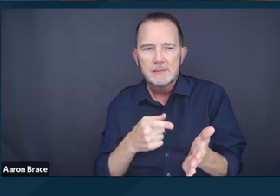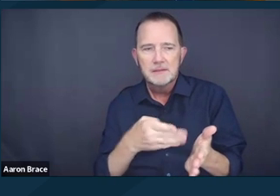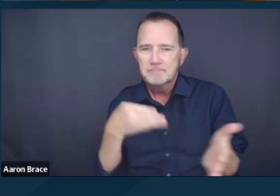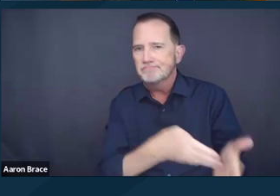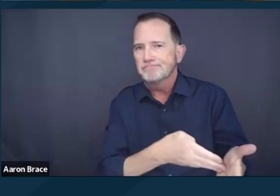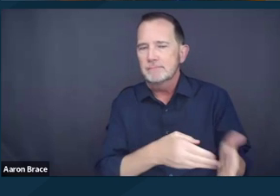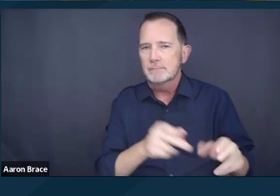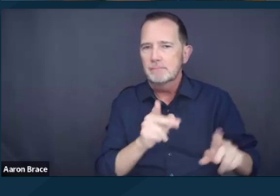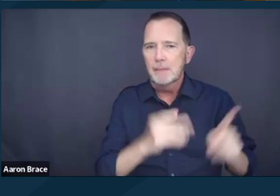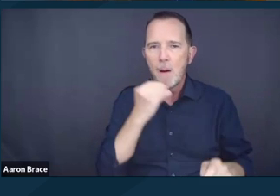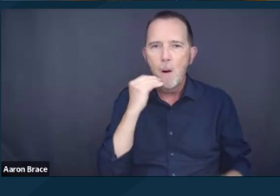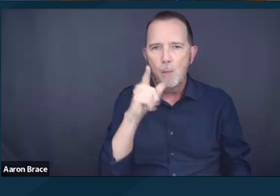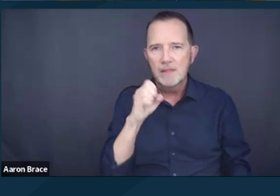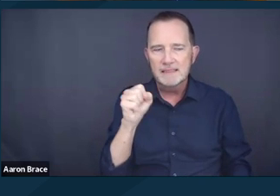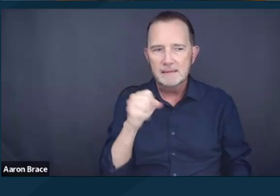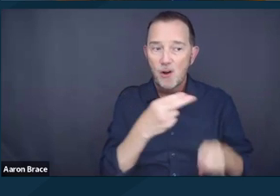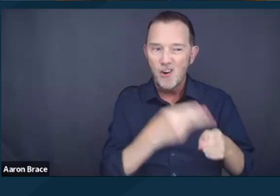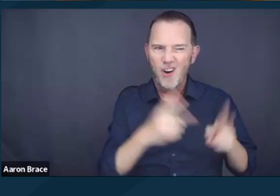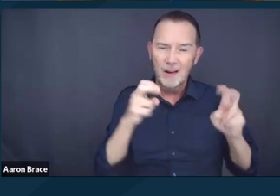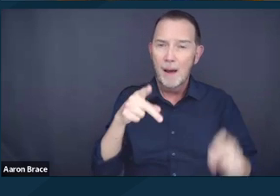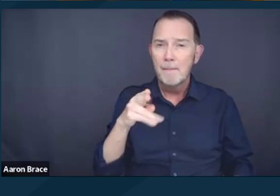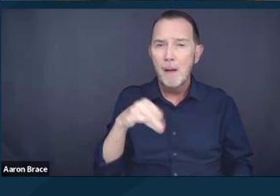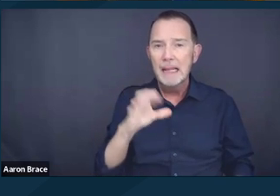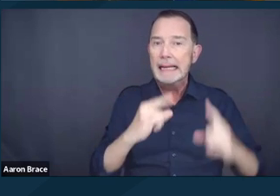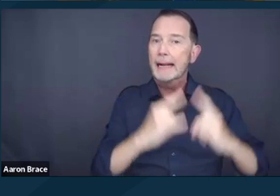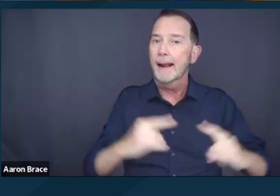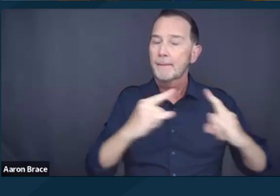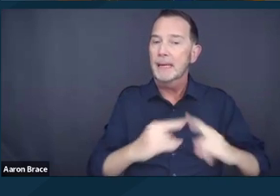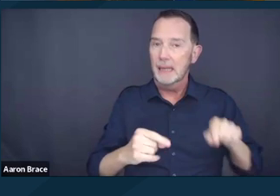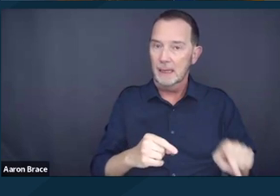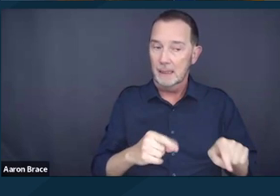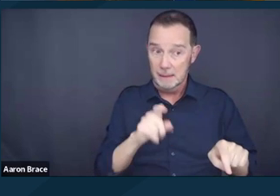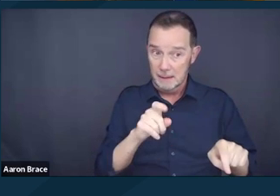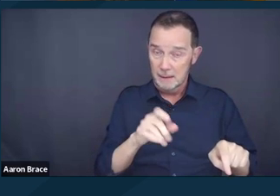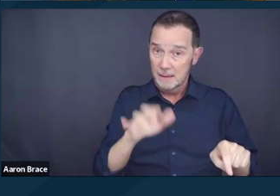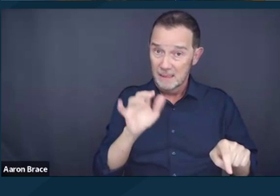with a more what we call originalist textual definition of the 8th Amendment's prohibition